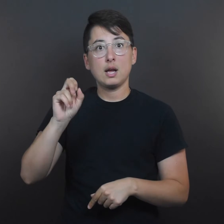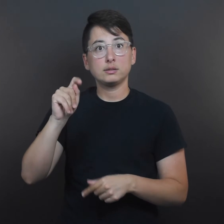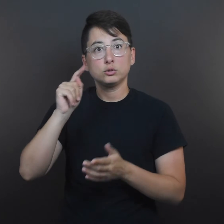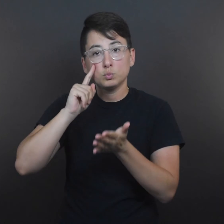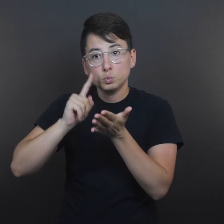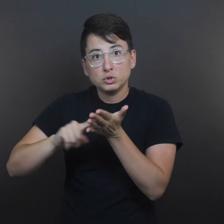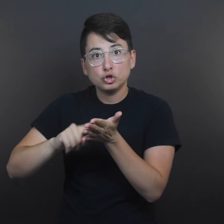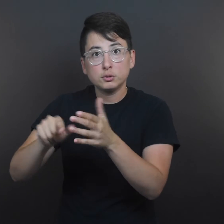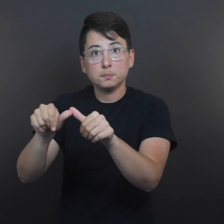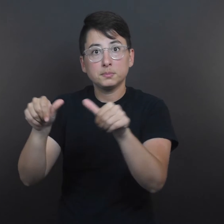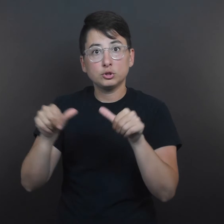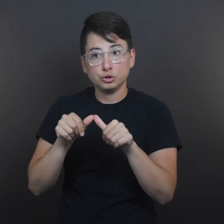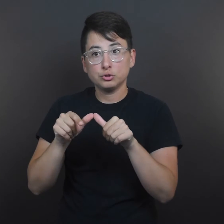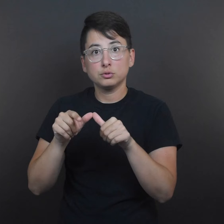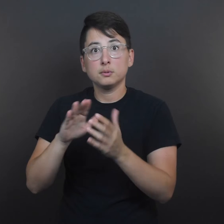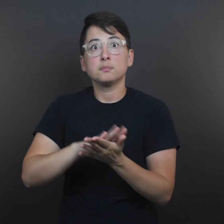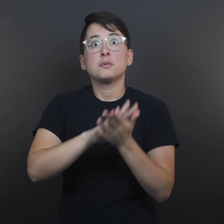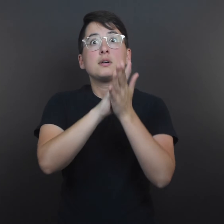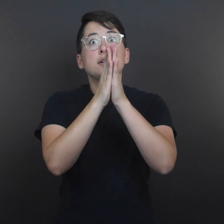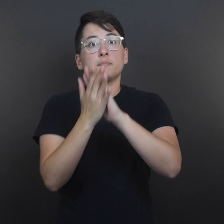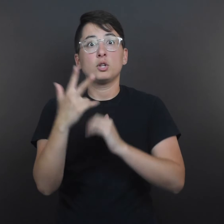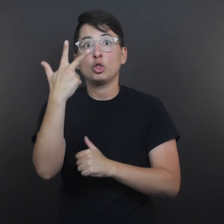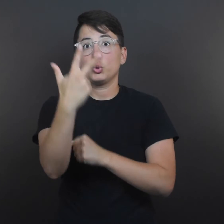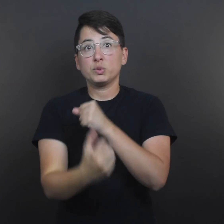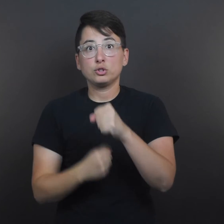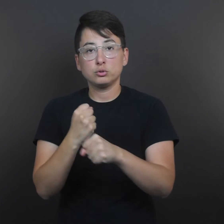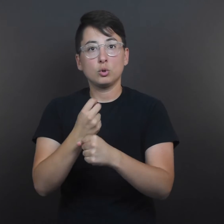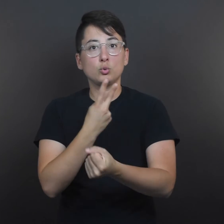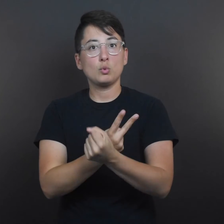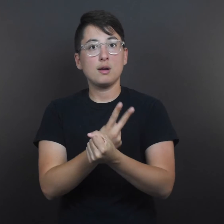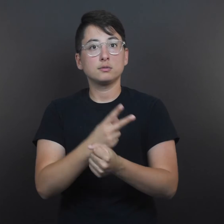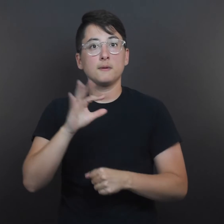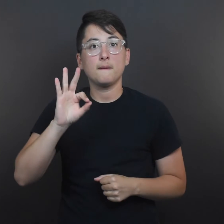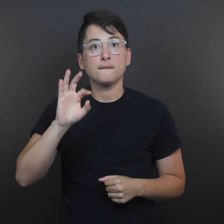guest researching position led to a three-year graduate fellowship at CDC.